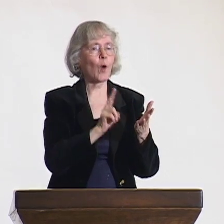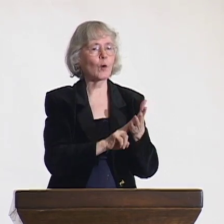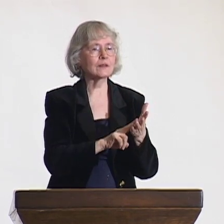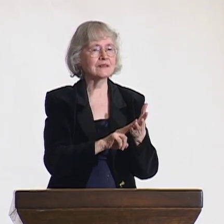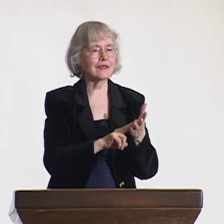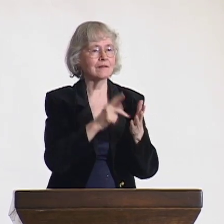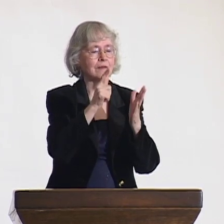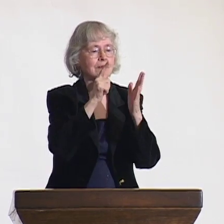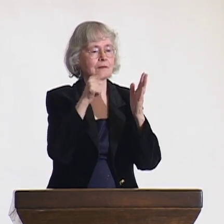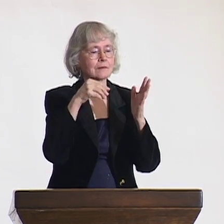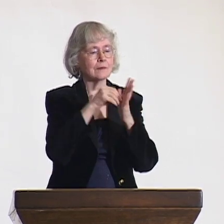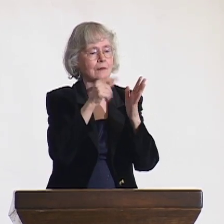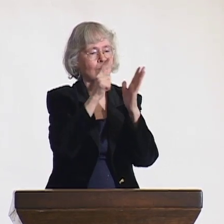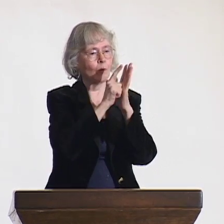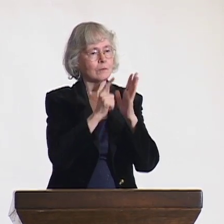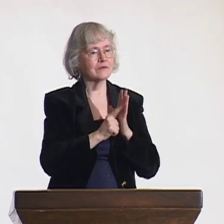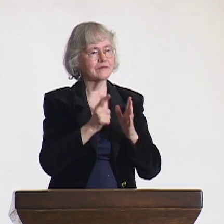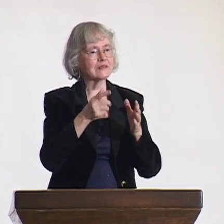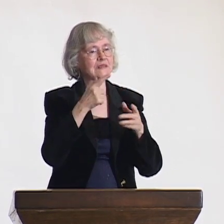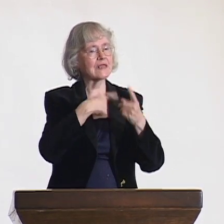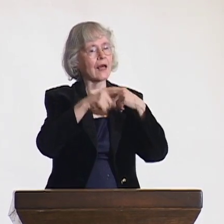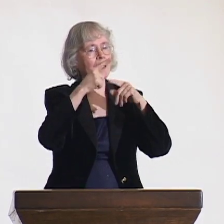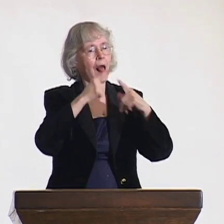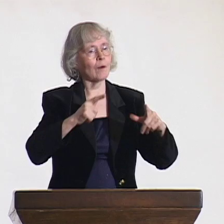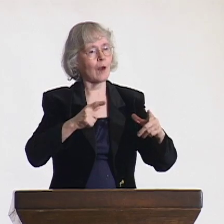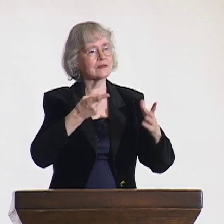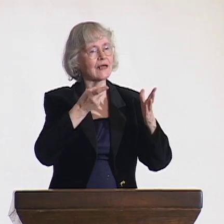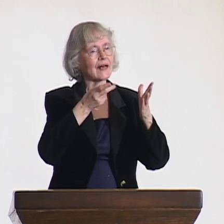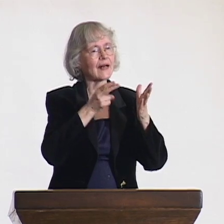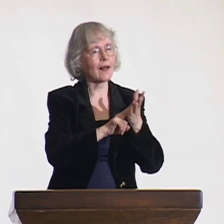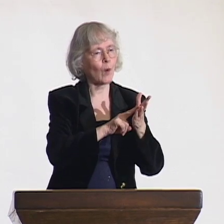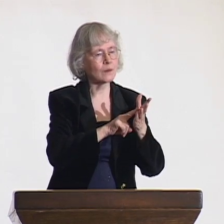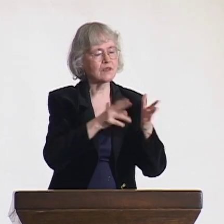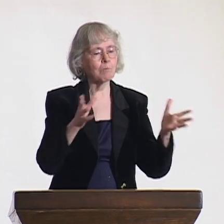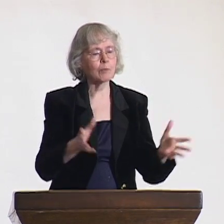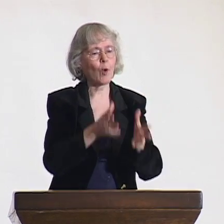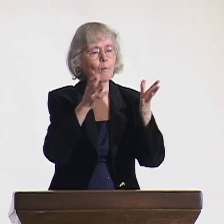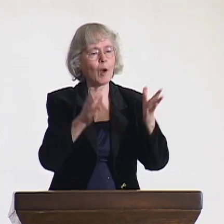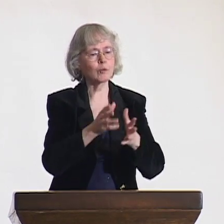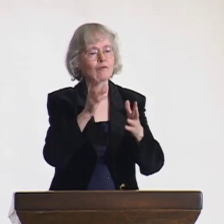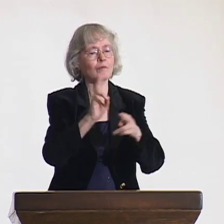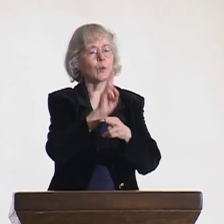Then we moved to the next charge of promoting the use of sign languages by creating laws